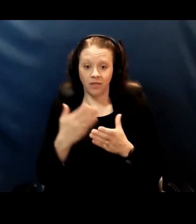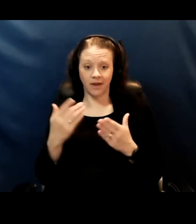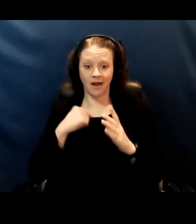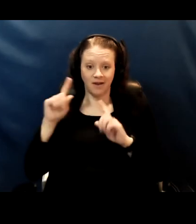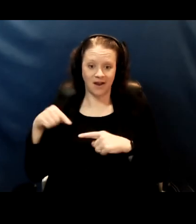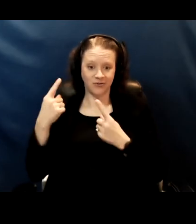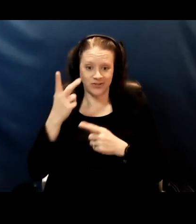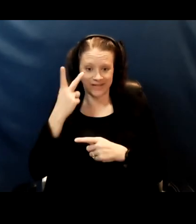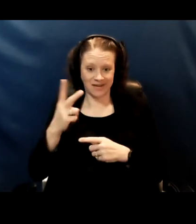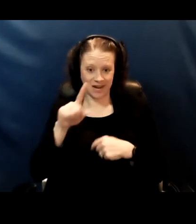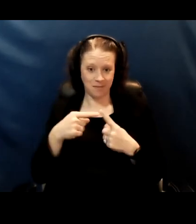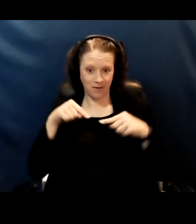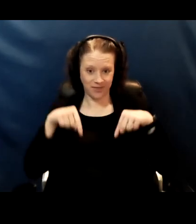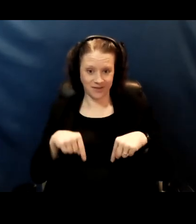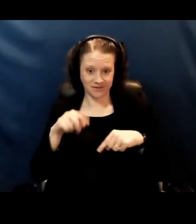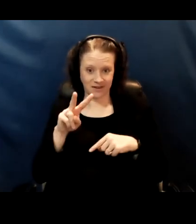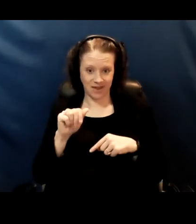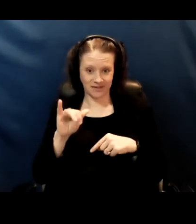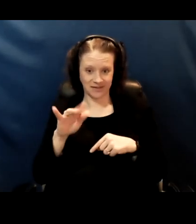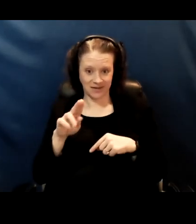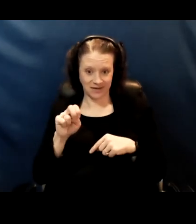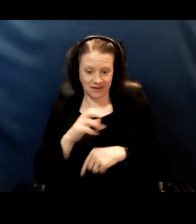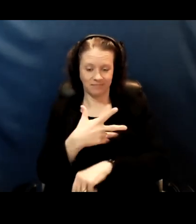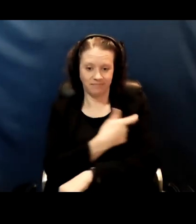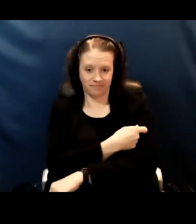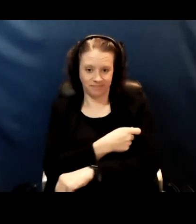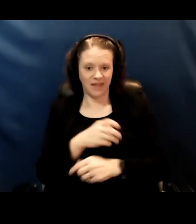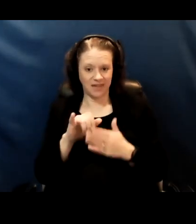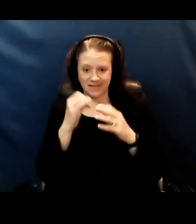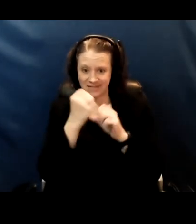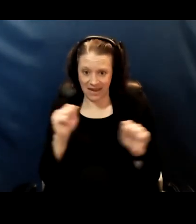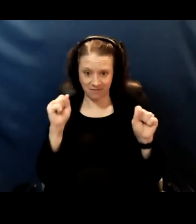is that it is safe and way safer than the disease itself